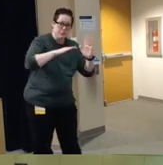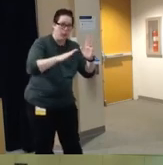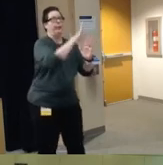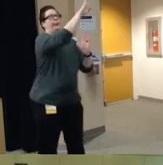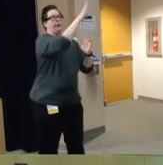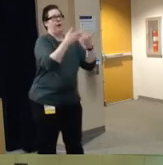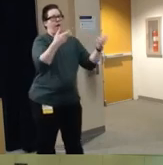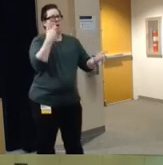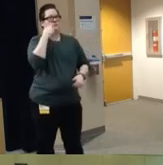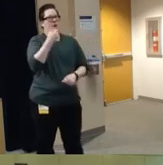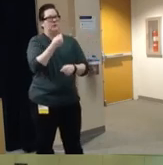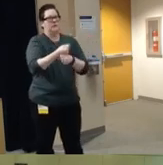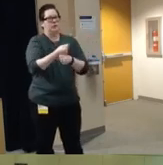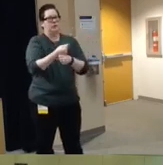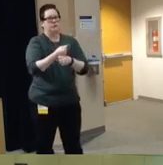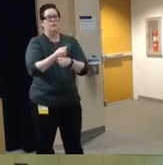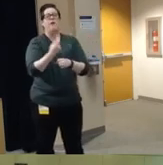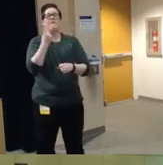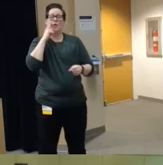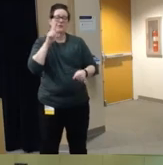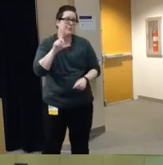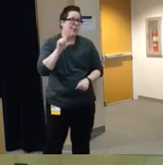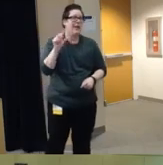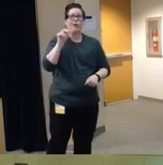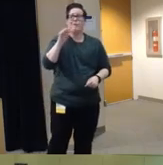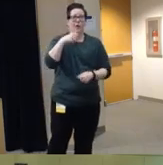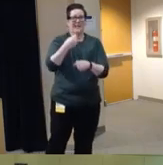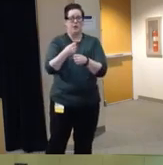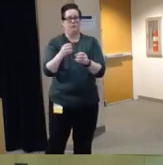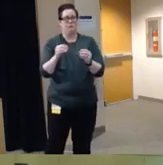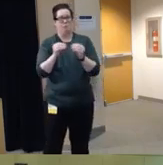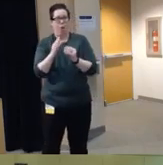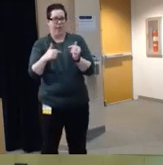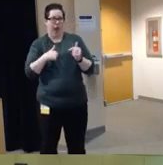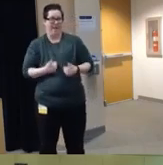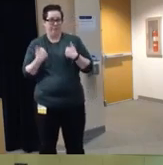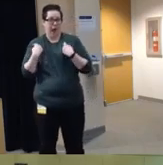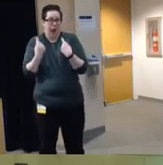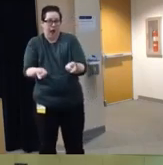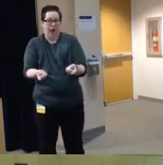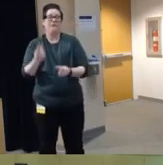um so for decades and decades um longer than my entire life really um the leading cause of death